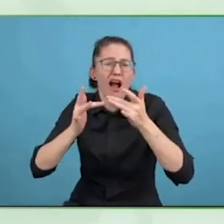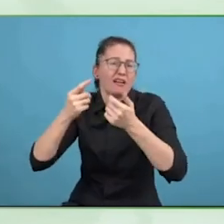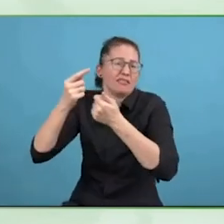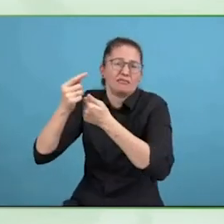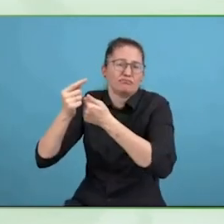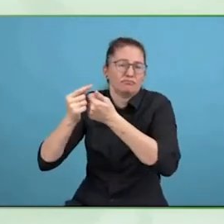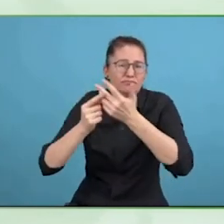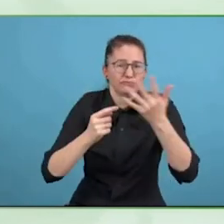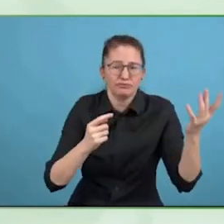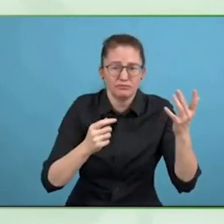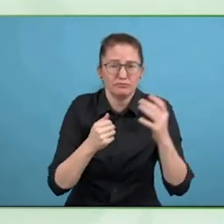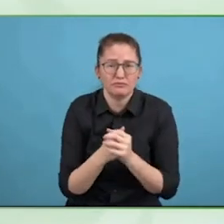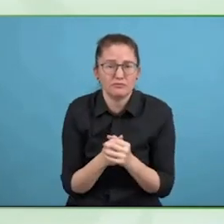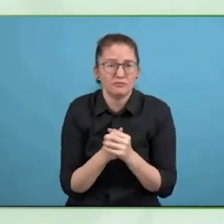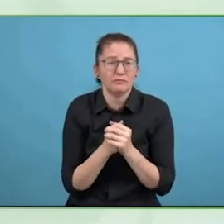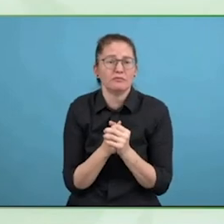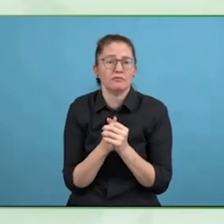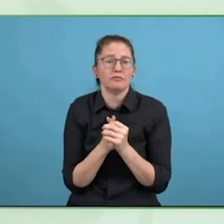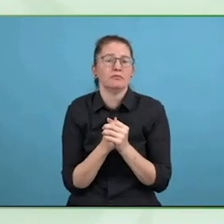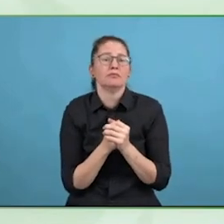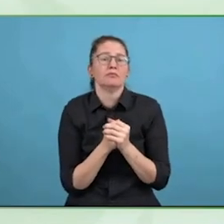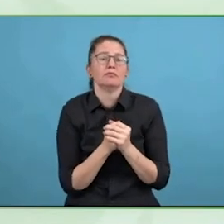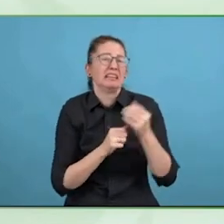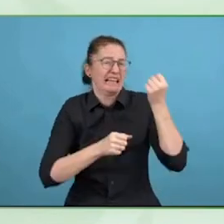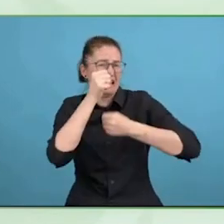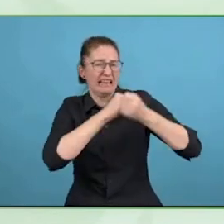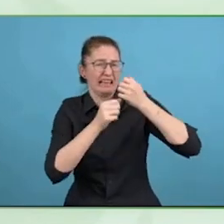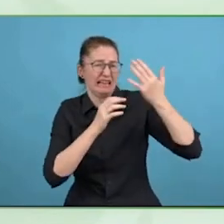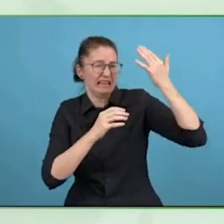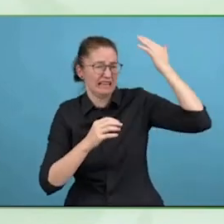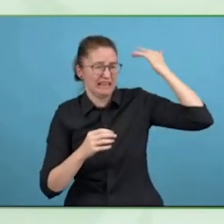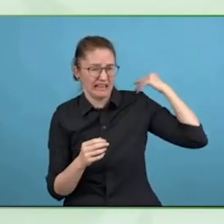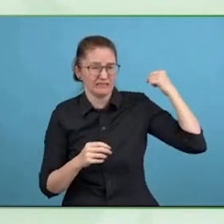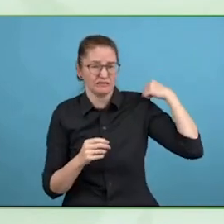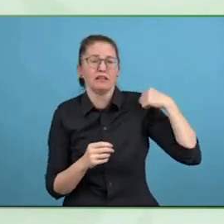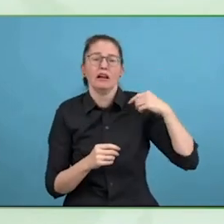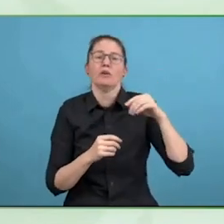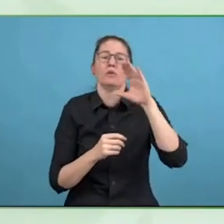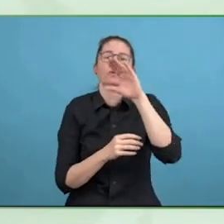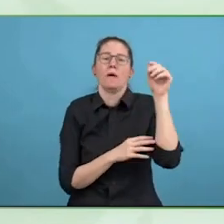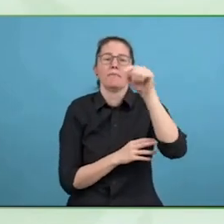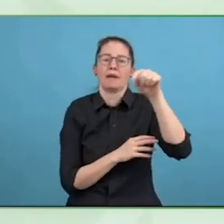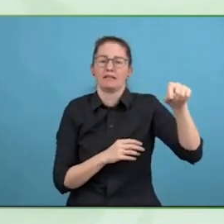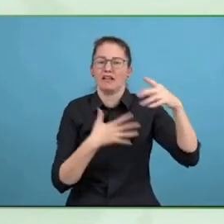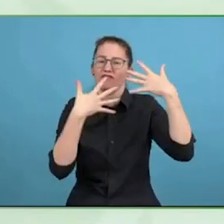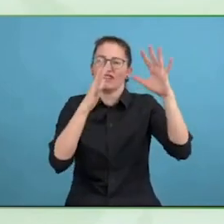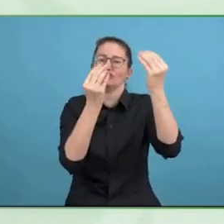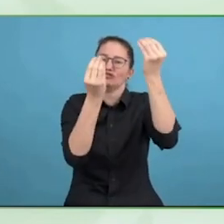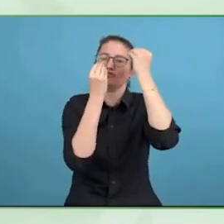community was getting the message if you are coming as a customer, you might hire me, so you get a virtual circle of there.